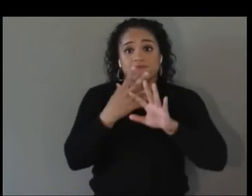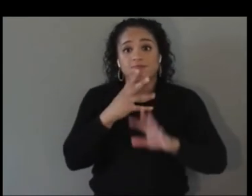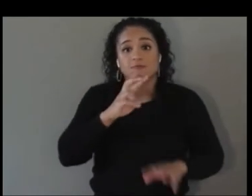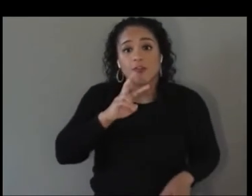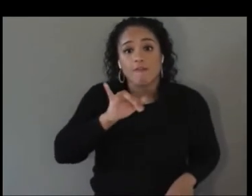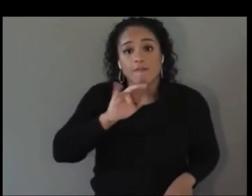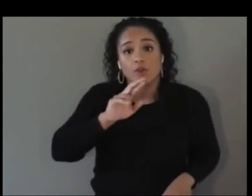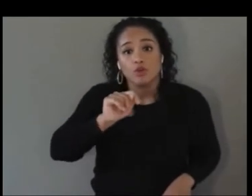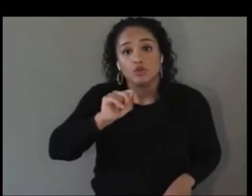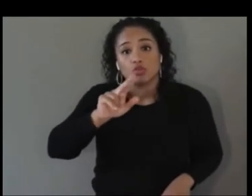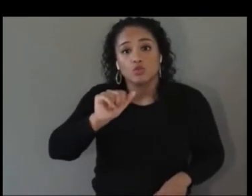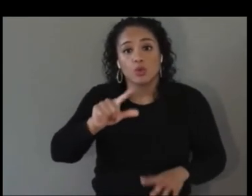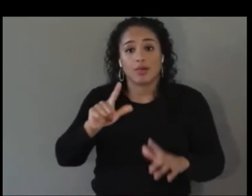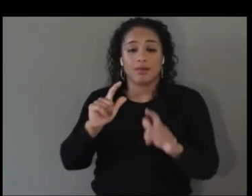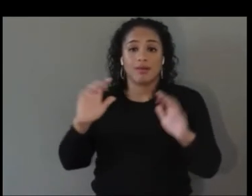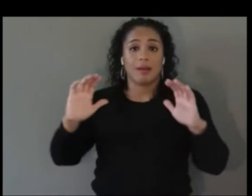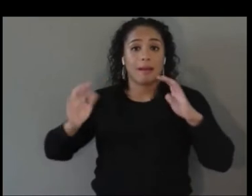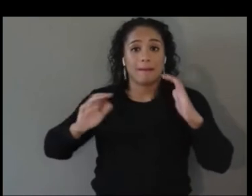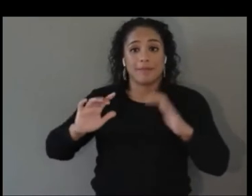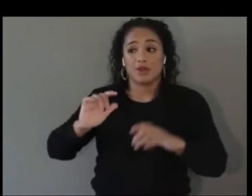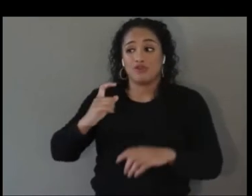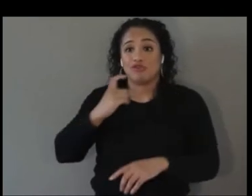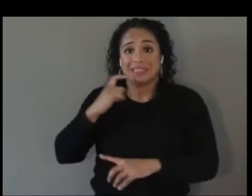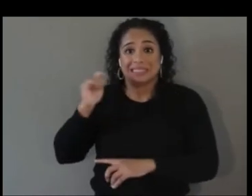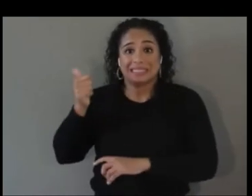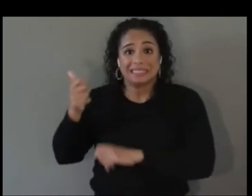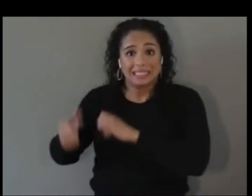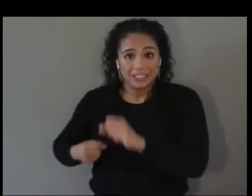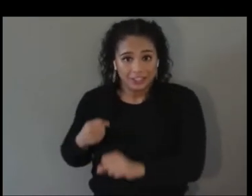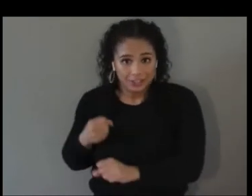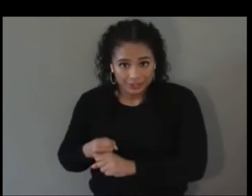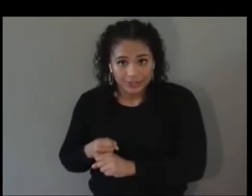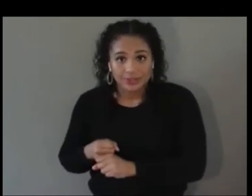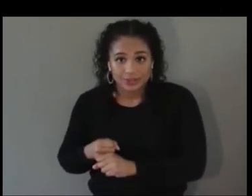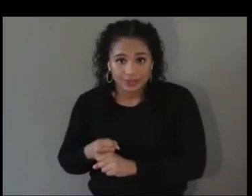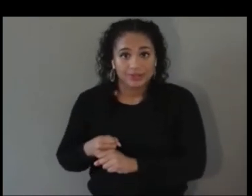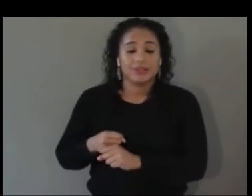communication tools that have been available to us but in ways we never have before.